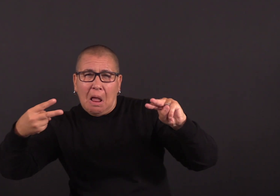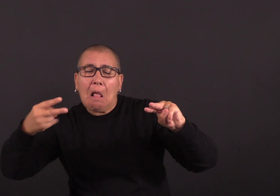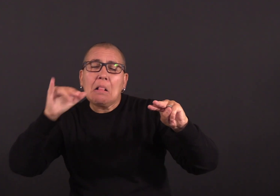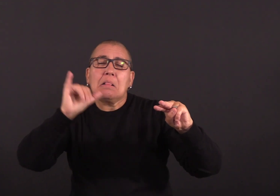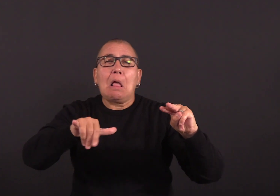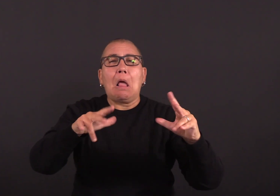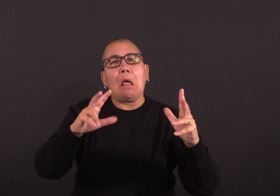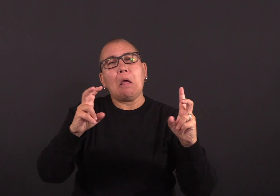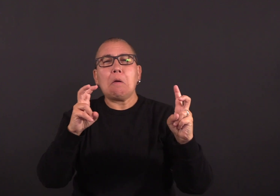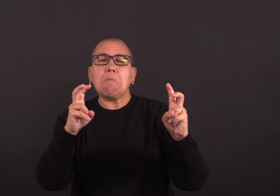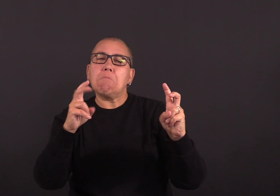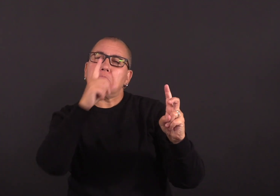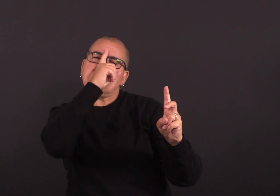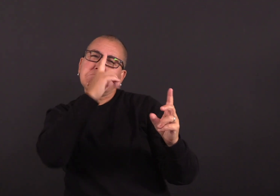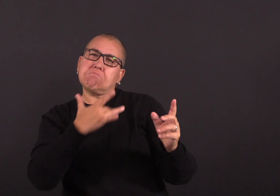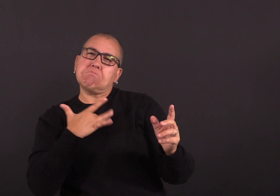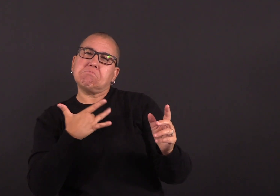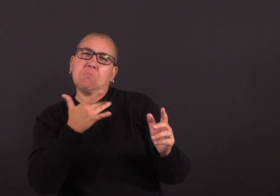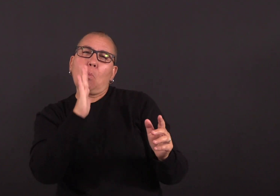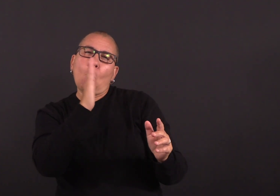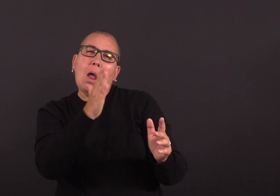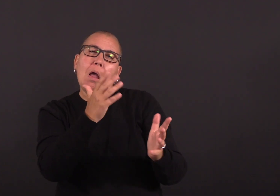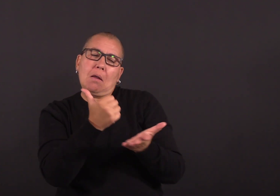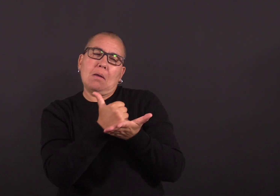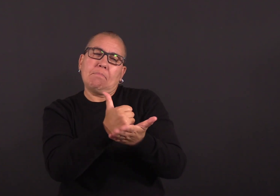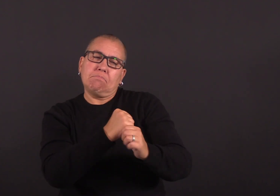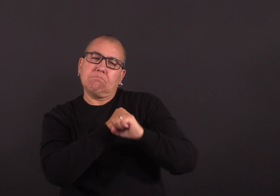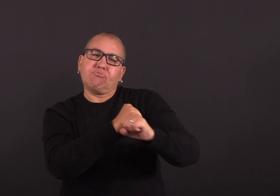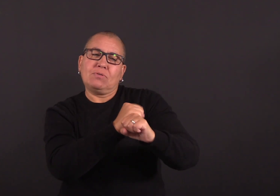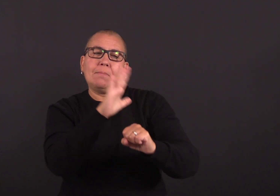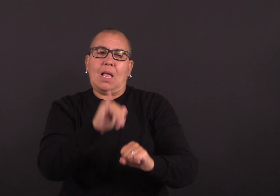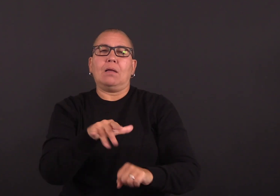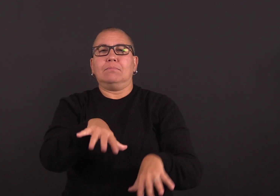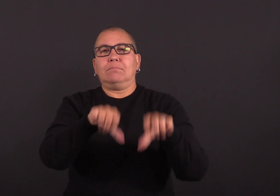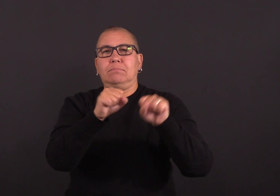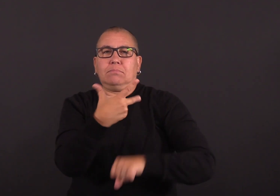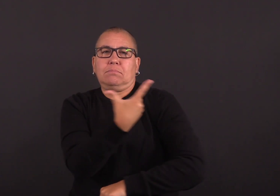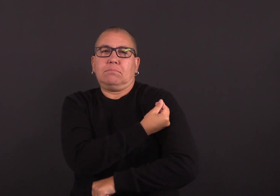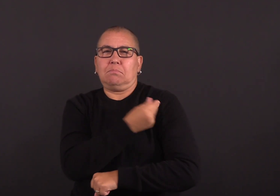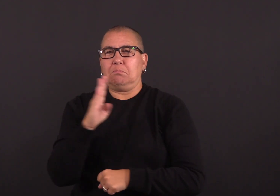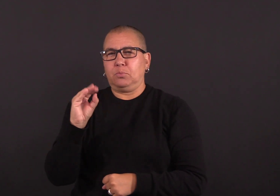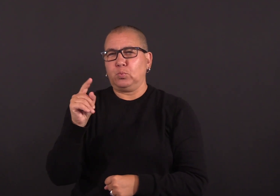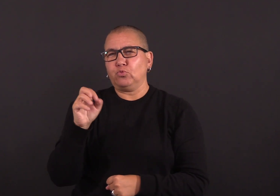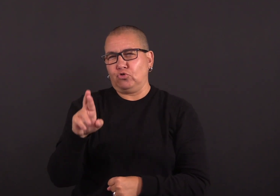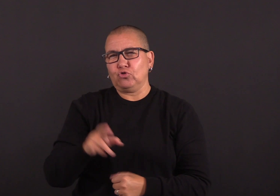seen throughout the pandemic that if there is a similar genetic code among Omicron subvariants—as